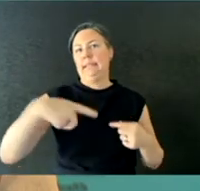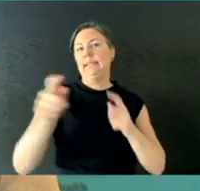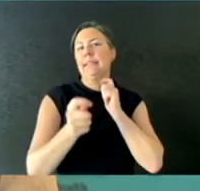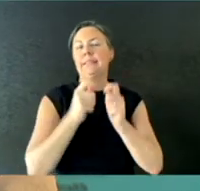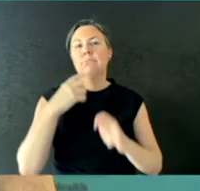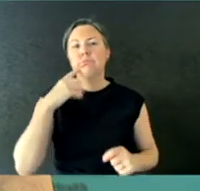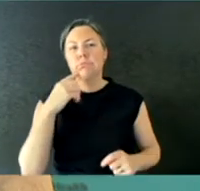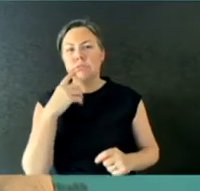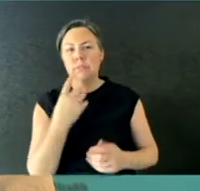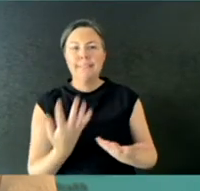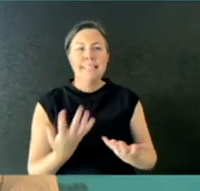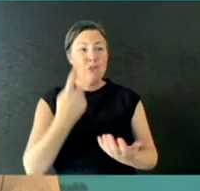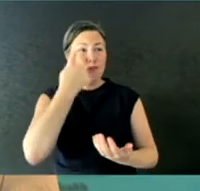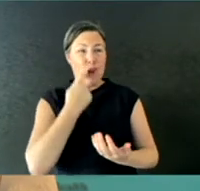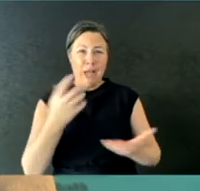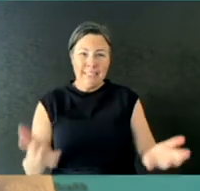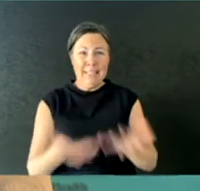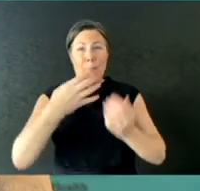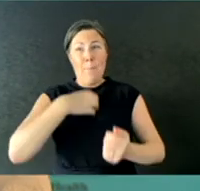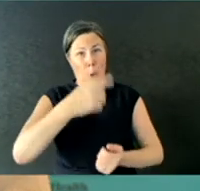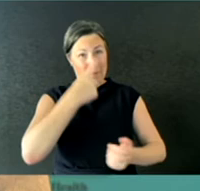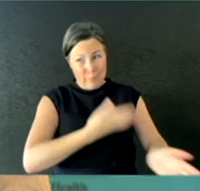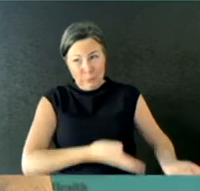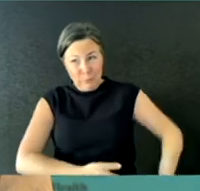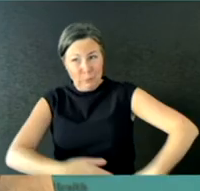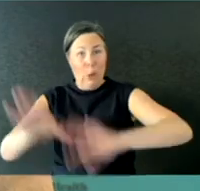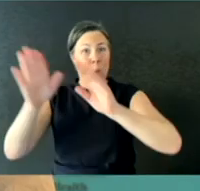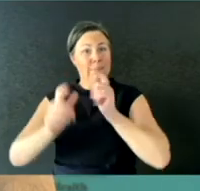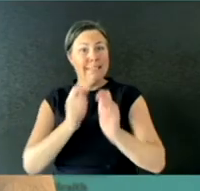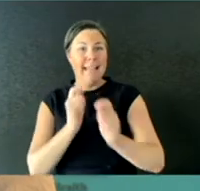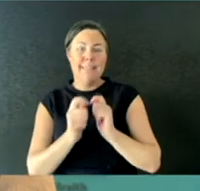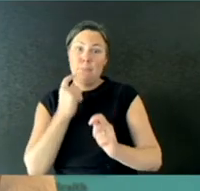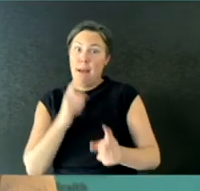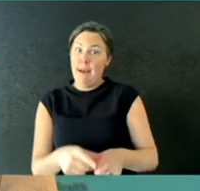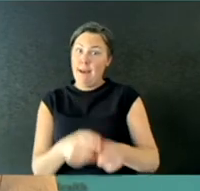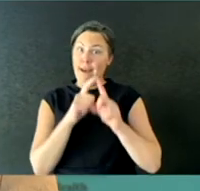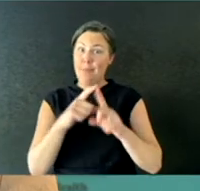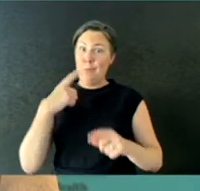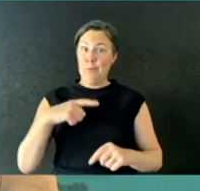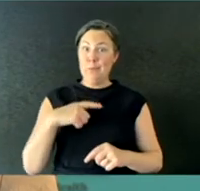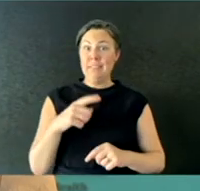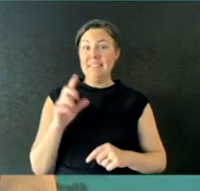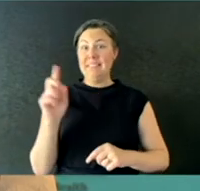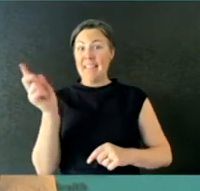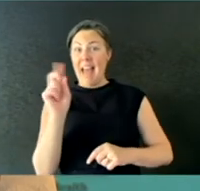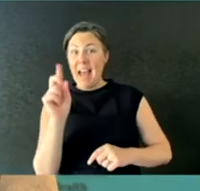It's actually going to be a challenge because we're moving into the months of the year where there's less respiratory virus.